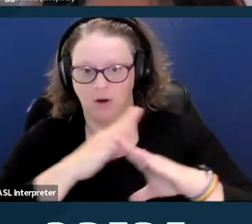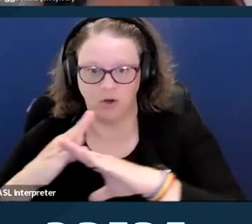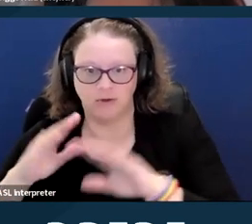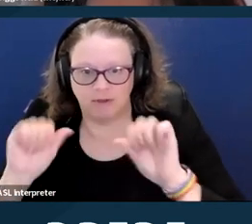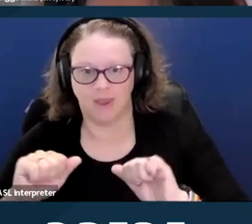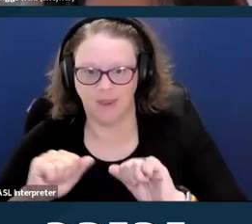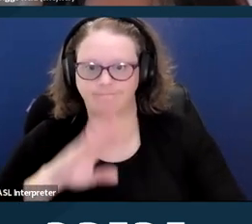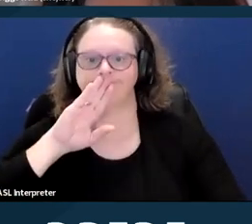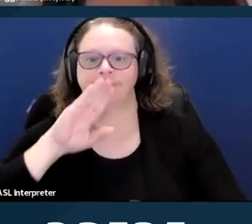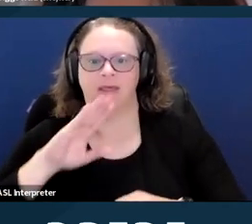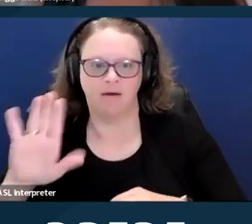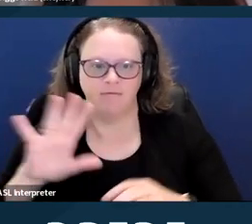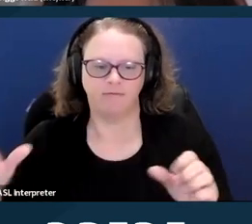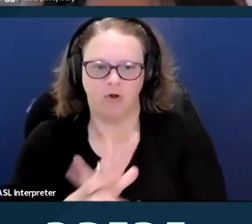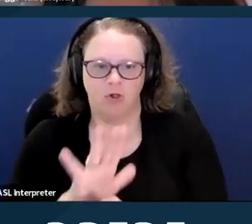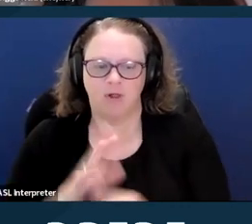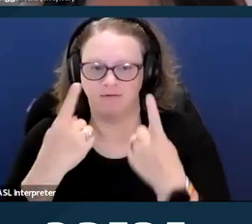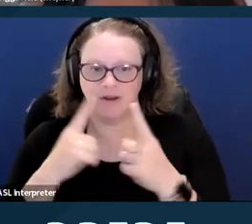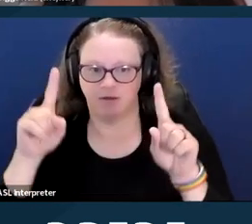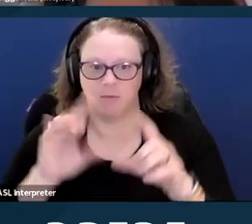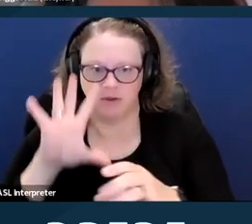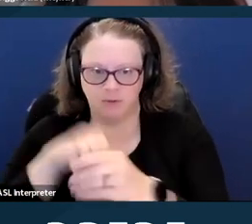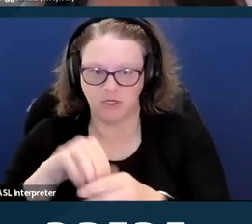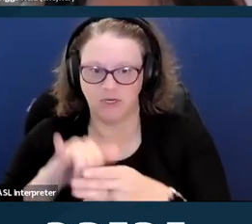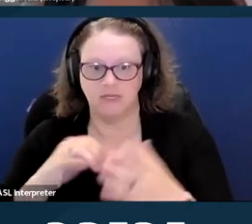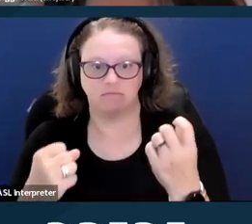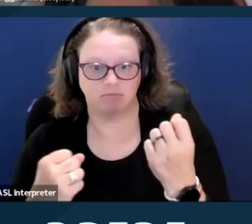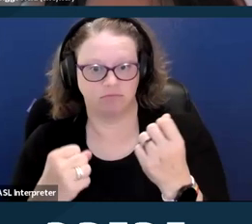And lastly, disability identity is, "a sense of self